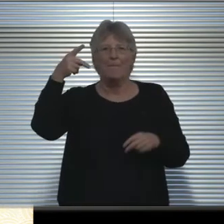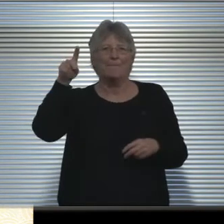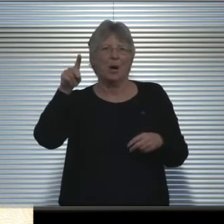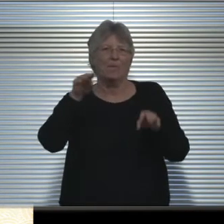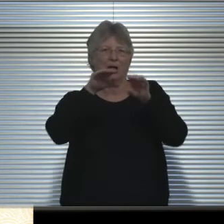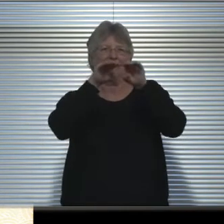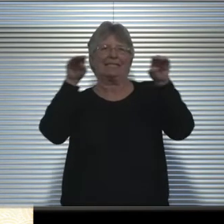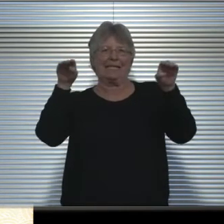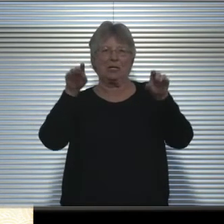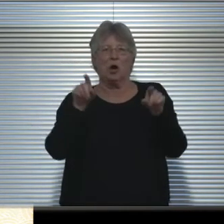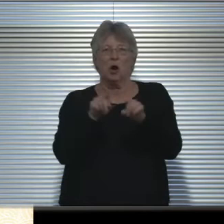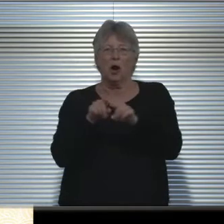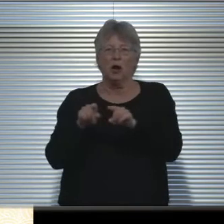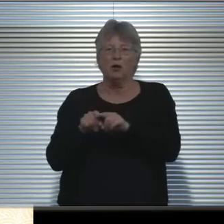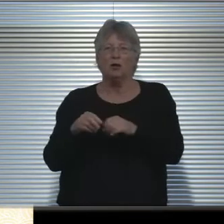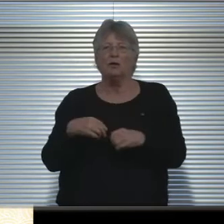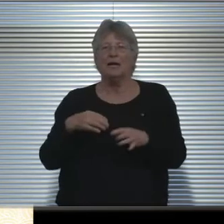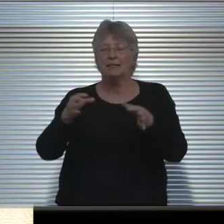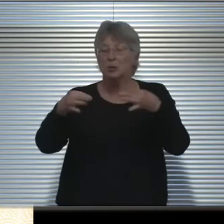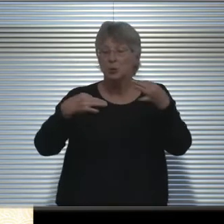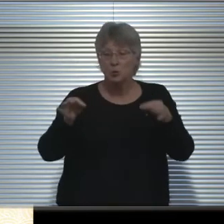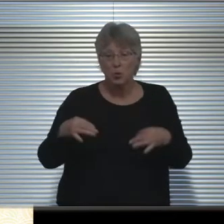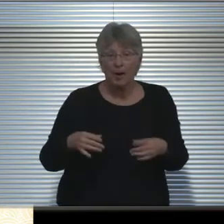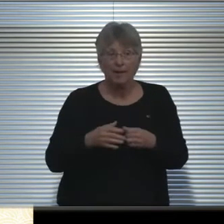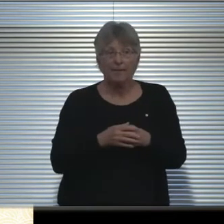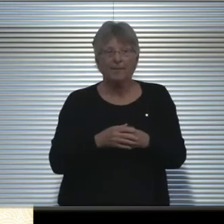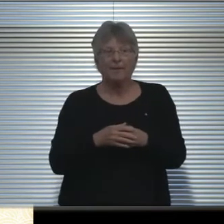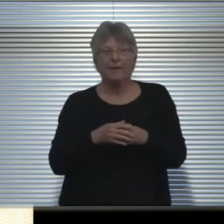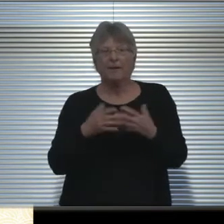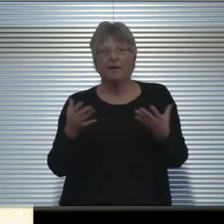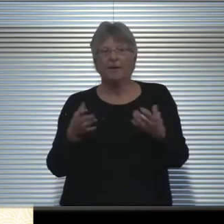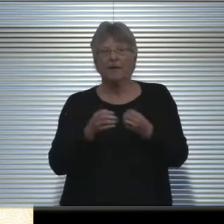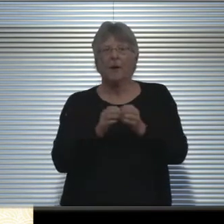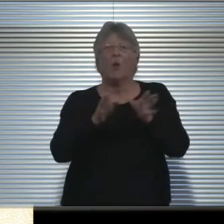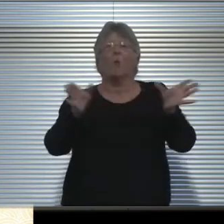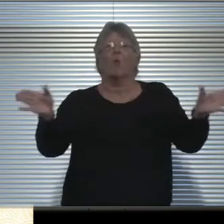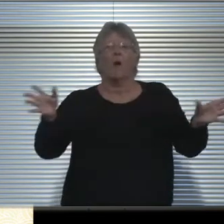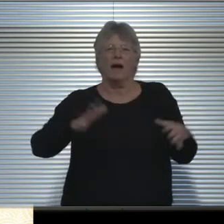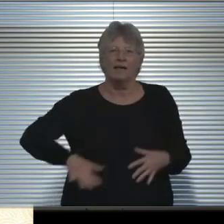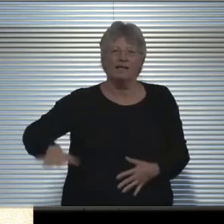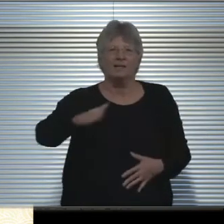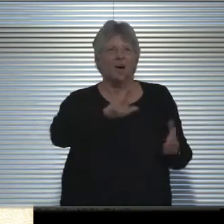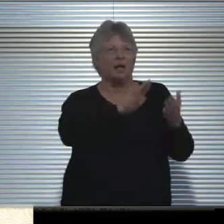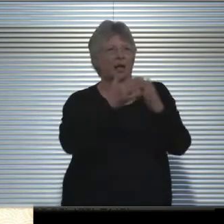That's also described as being a widespread community transmission phase.